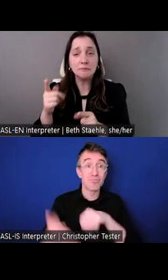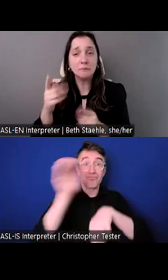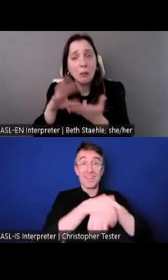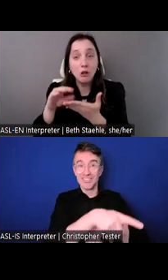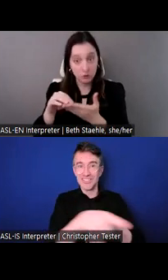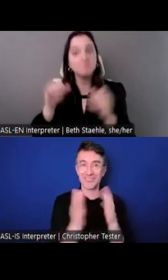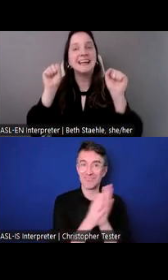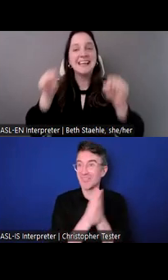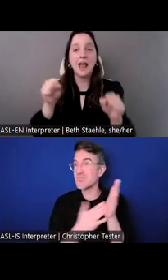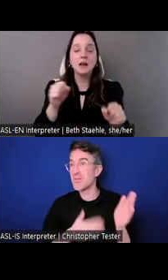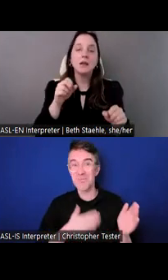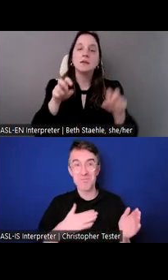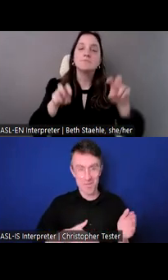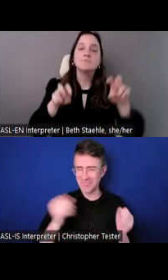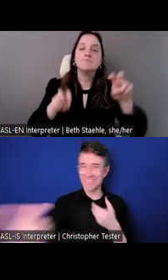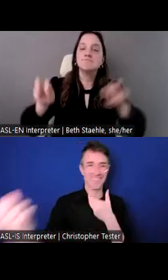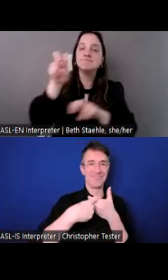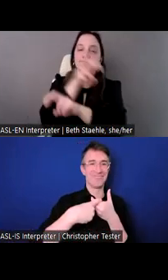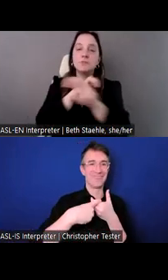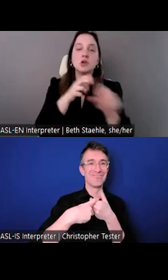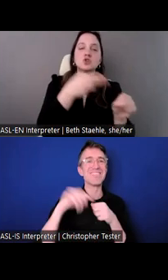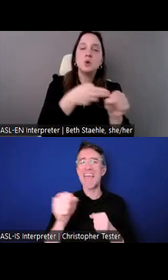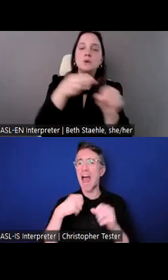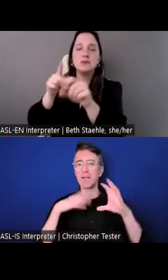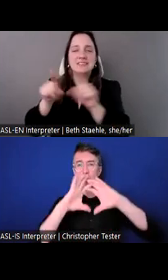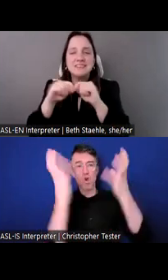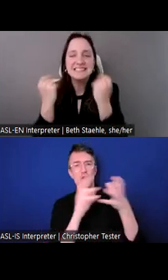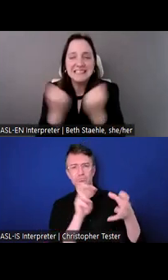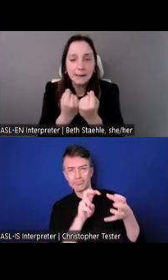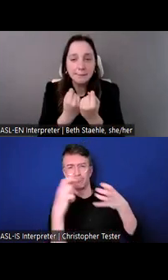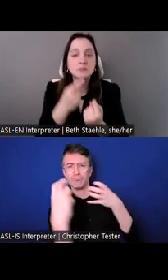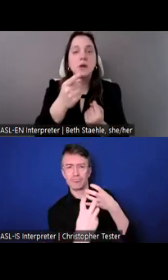They're matched with a mentor, and they take part in skill building workshops.